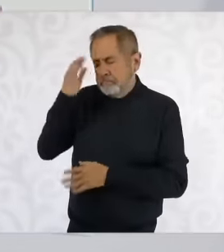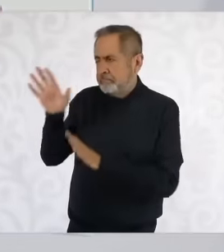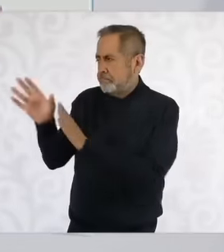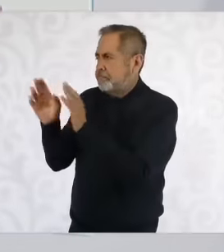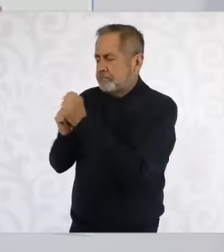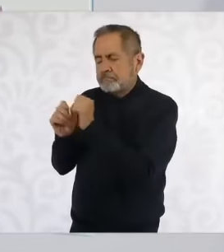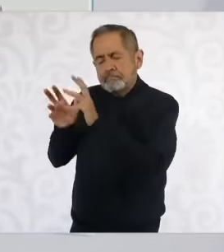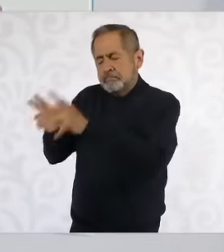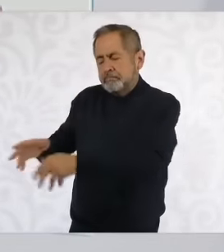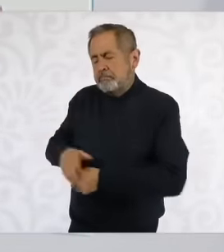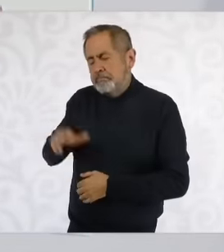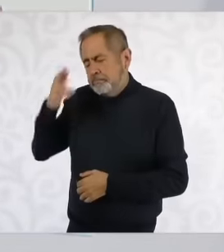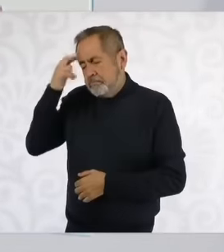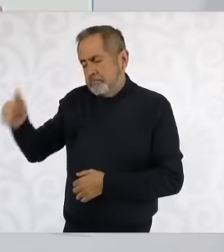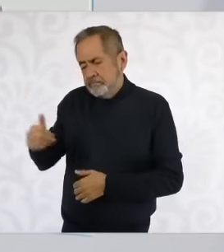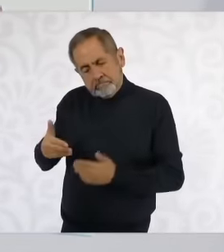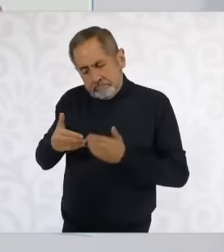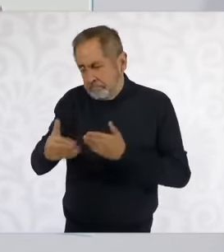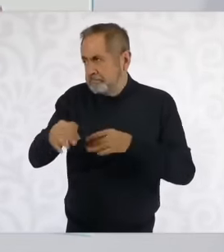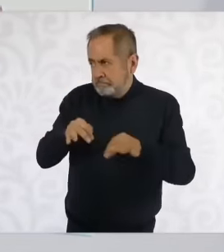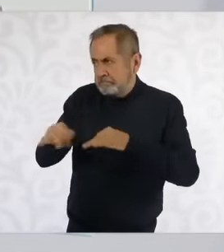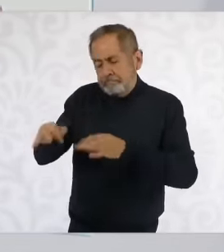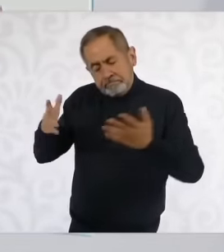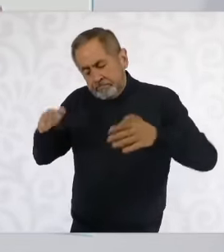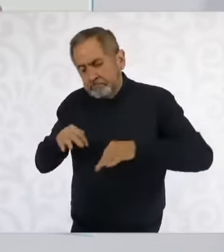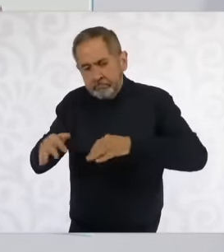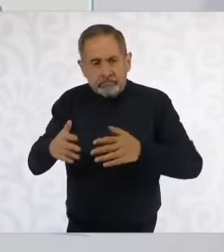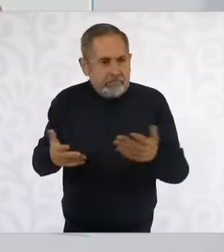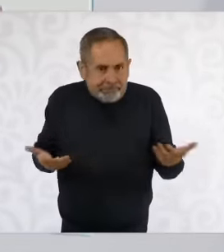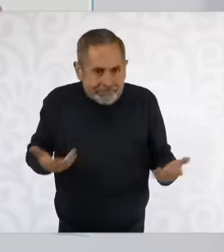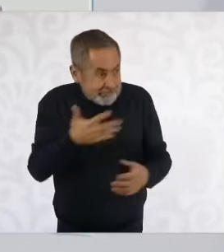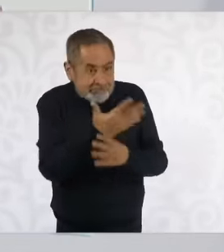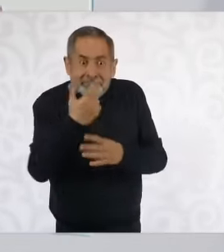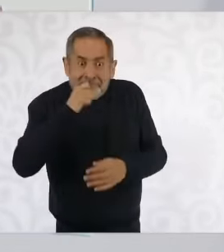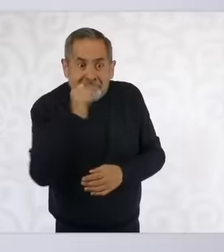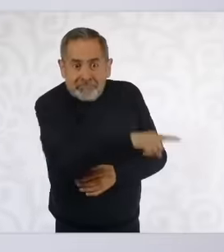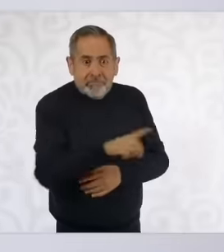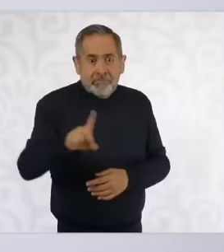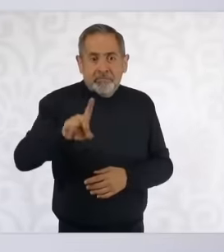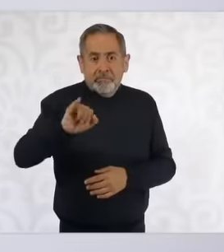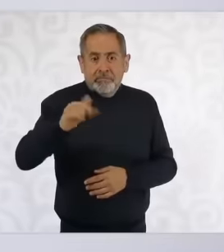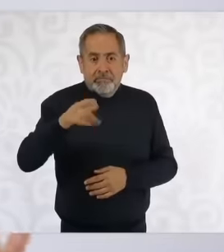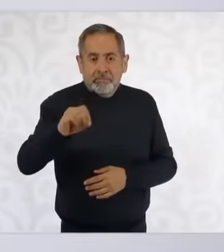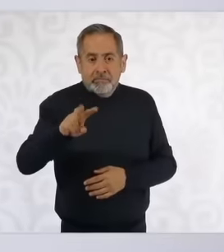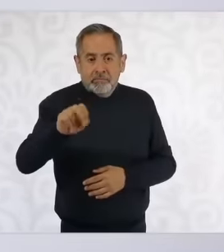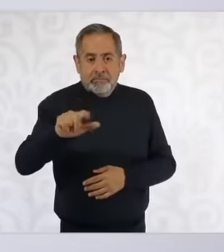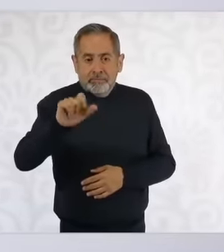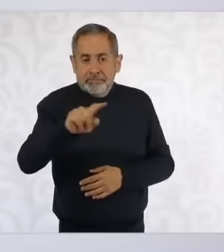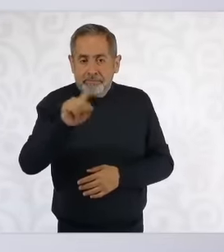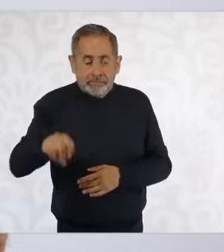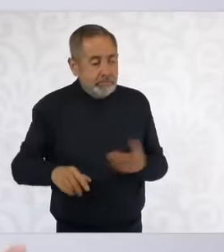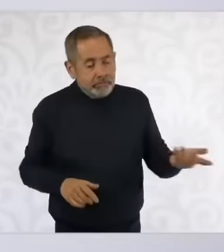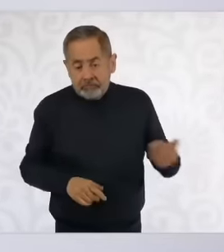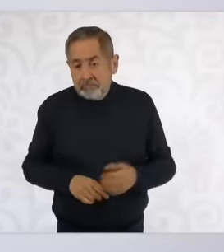now we are going to work so that among all of us the election of judges of the and the